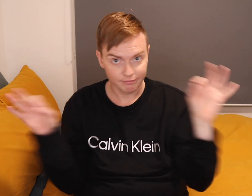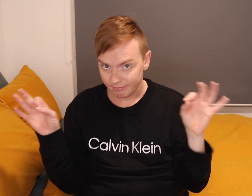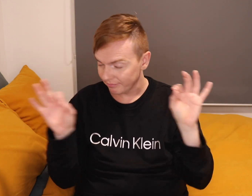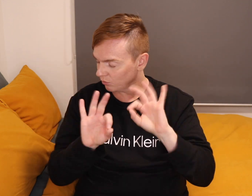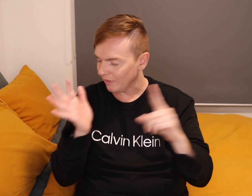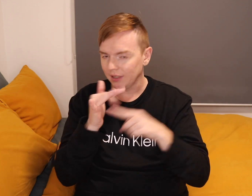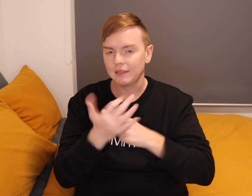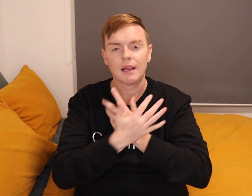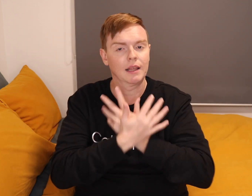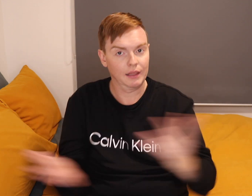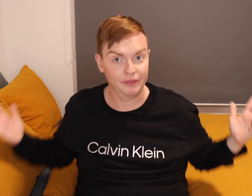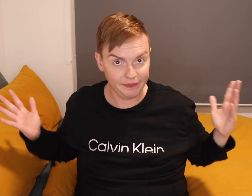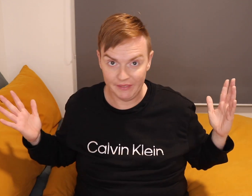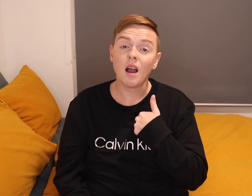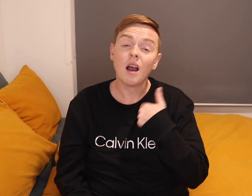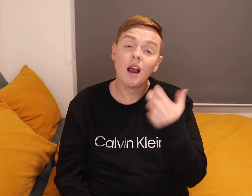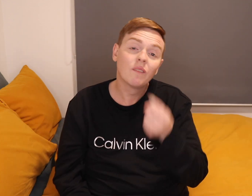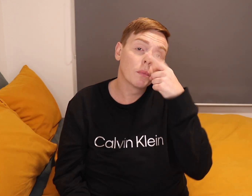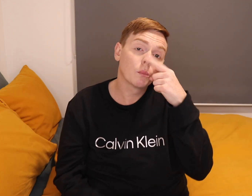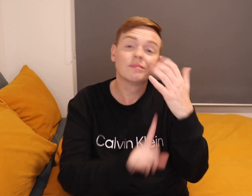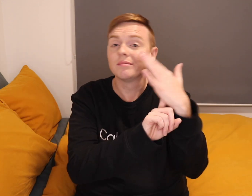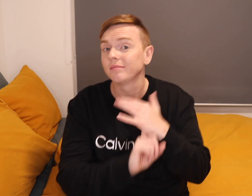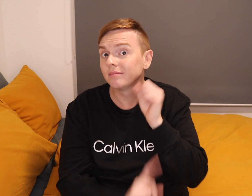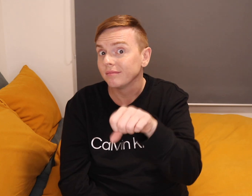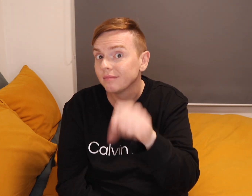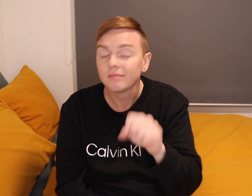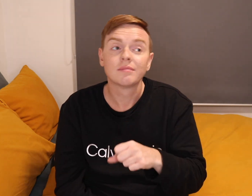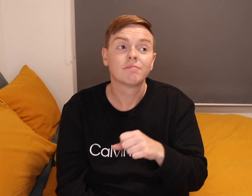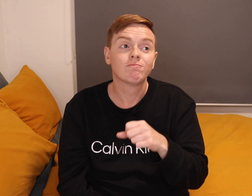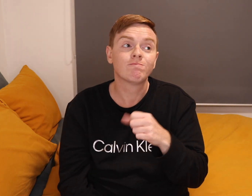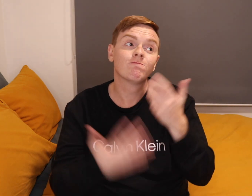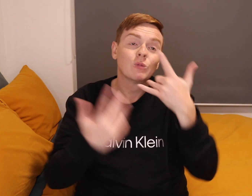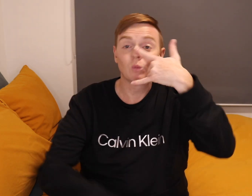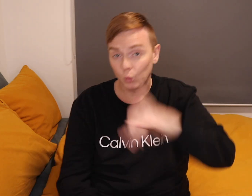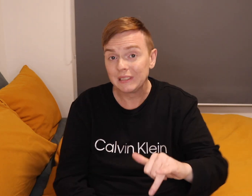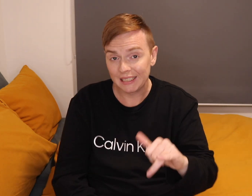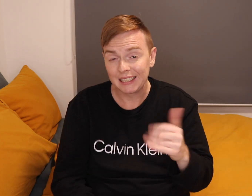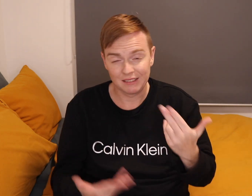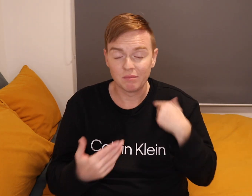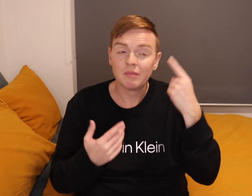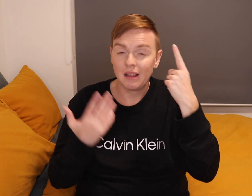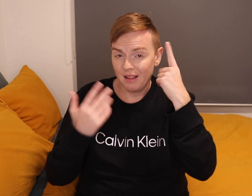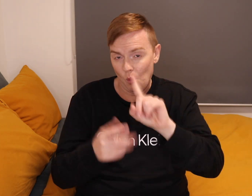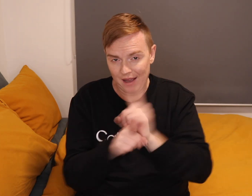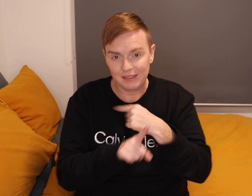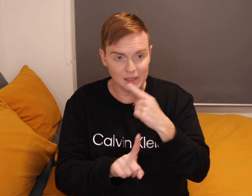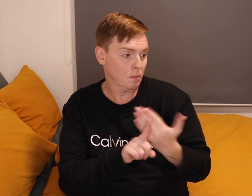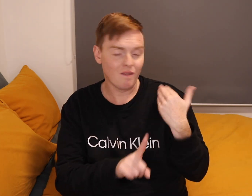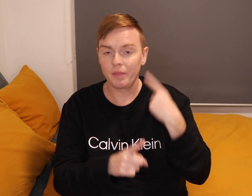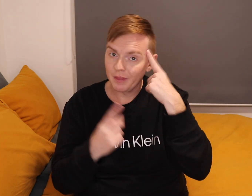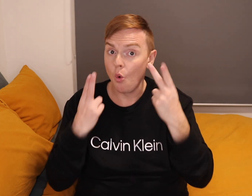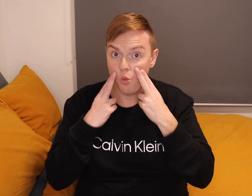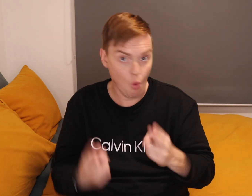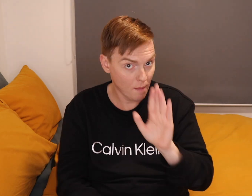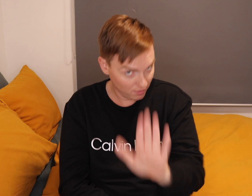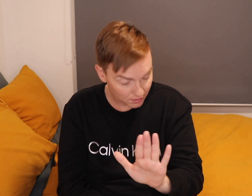I have people who try to put me down. Unfortunately, yes. Like I said before, I think it's normal (for them).